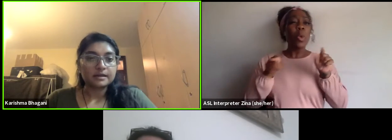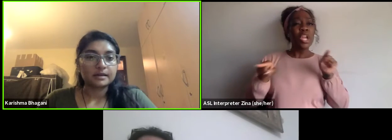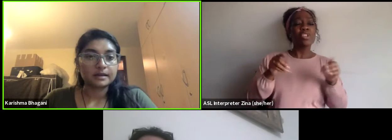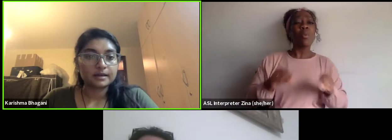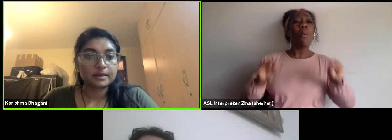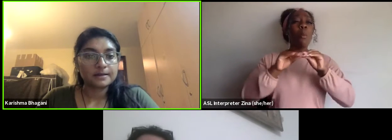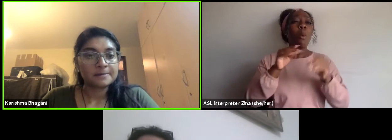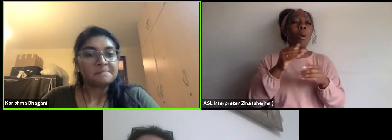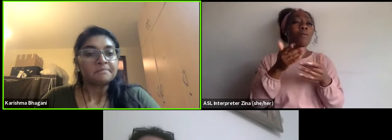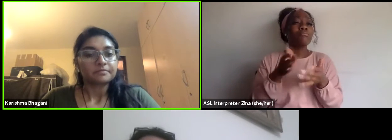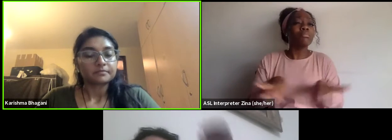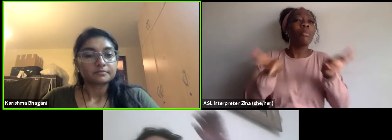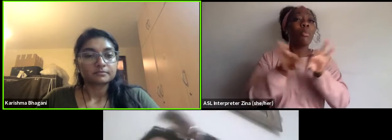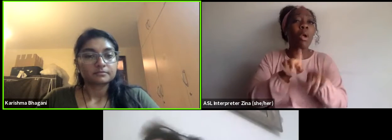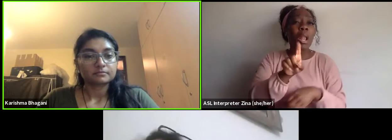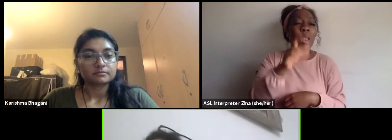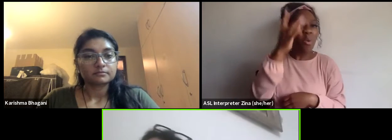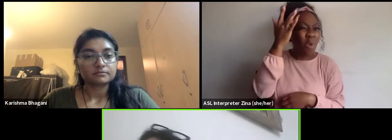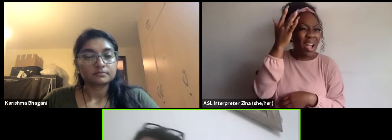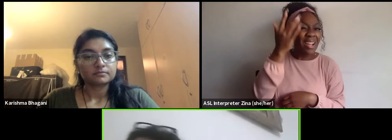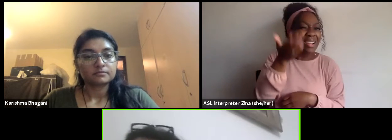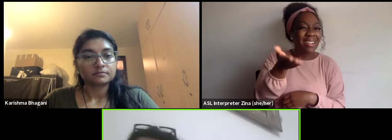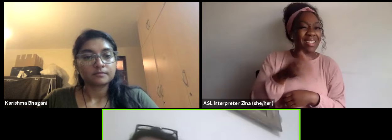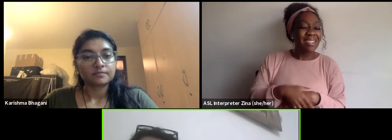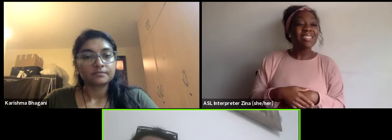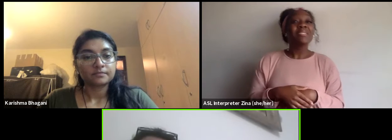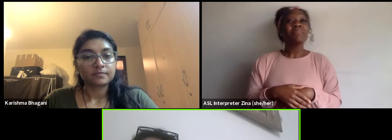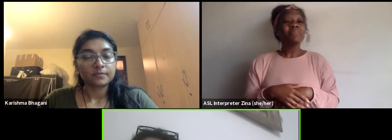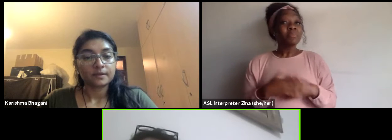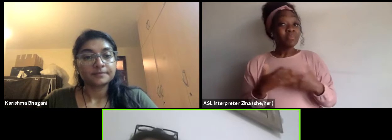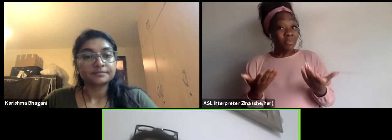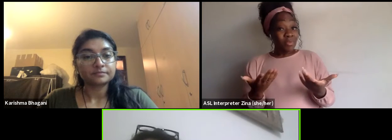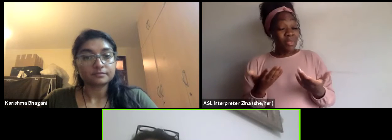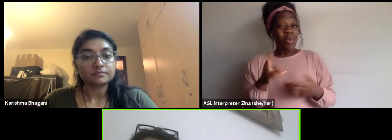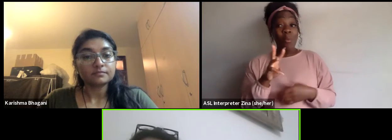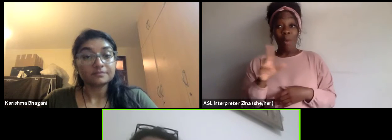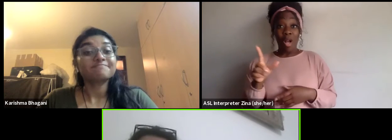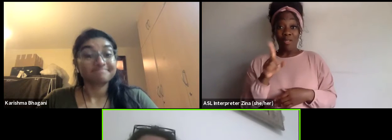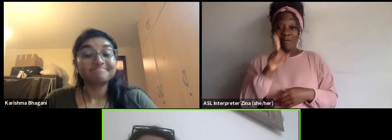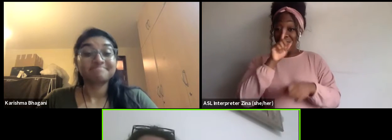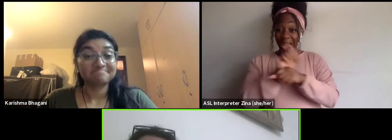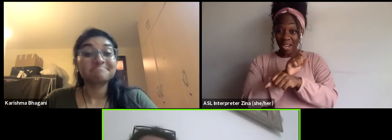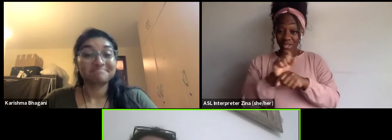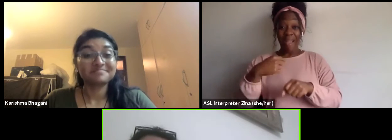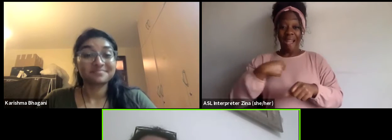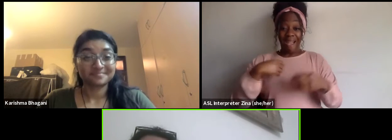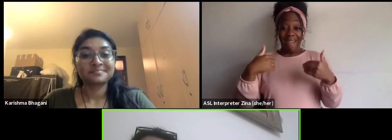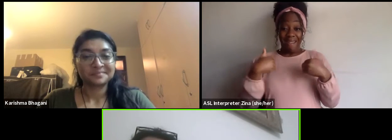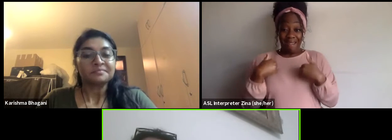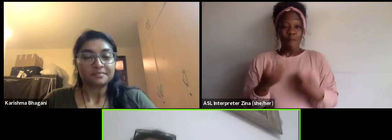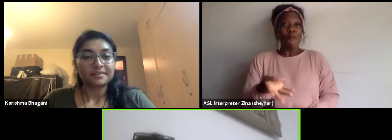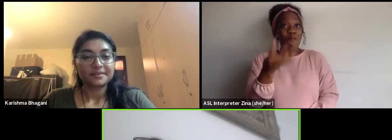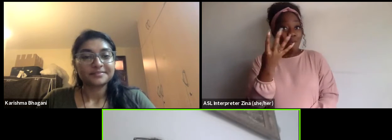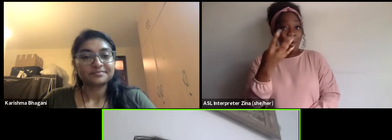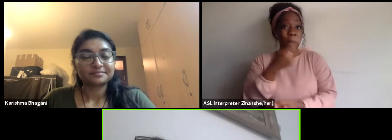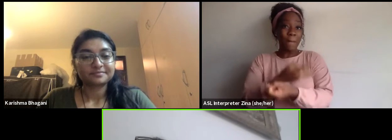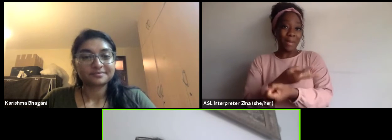I actually... If you look I have actually four master's degrees and I always like studying